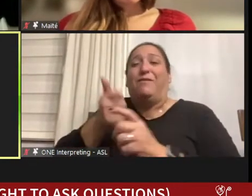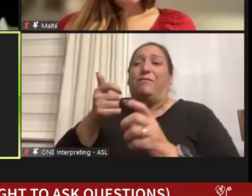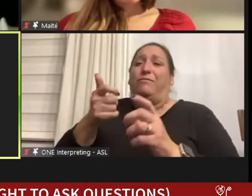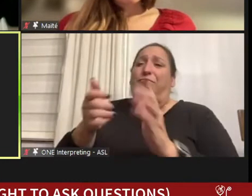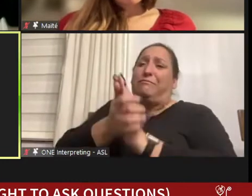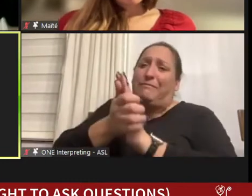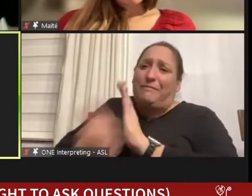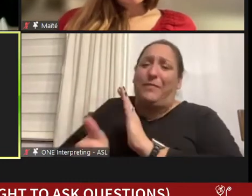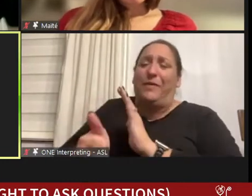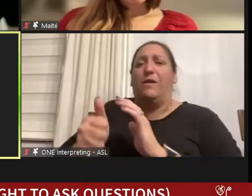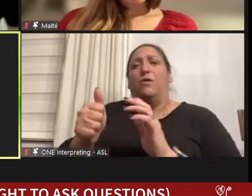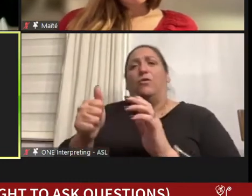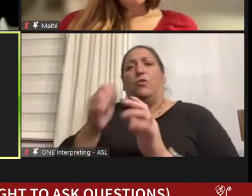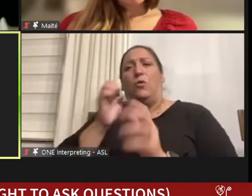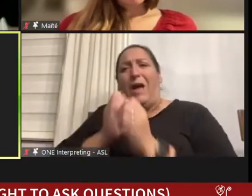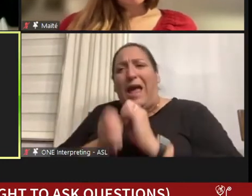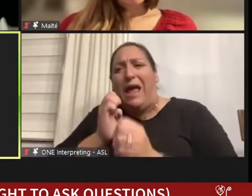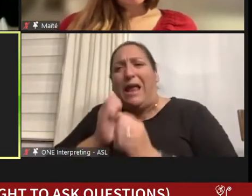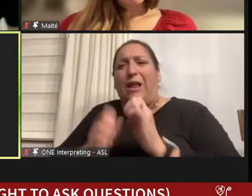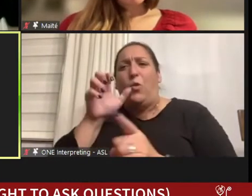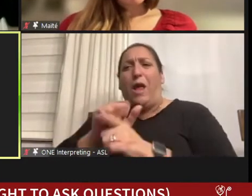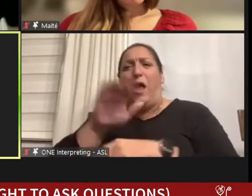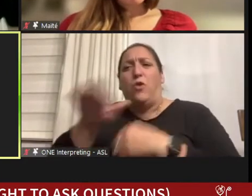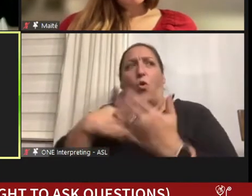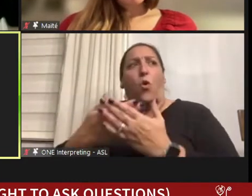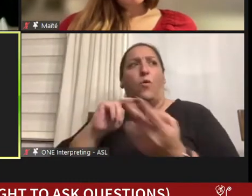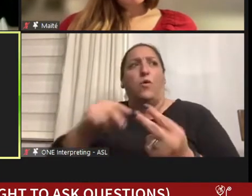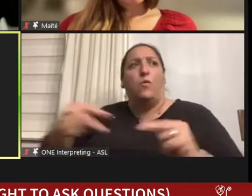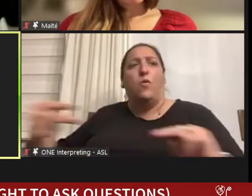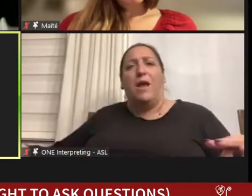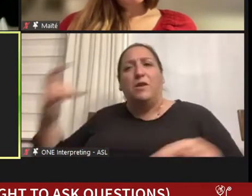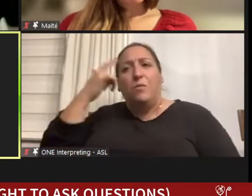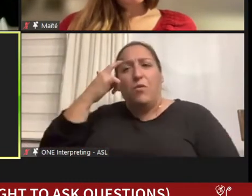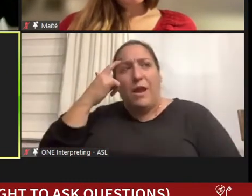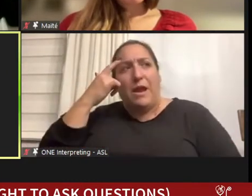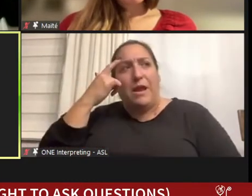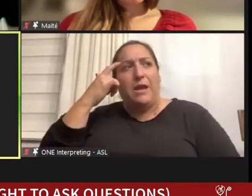all, especially when you have a dyslexic brain sneaking them into a 300 page novel.